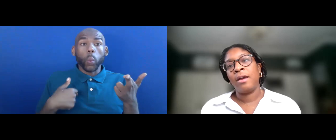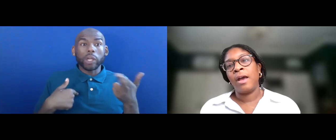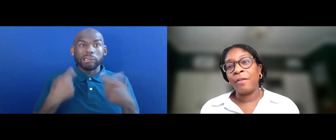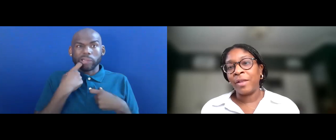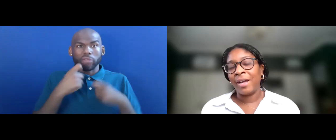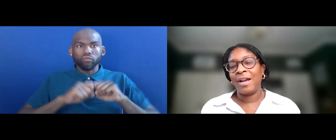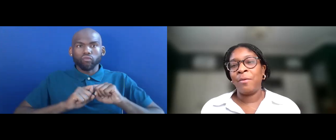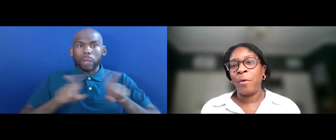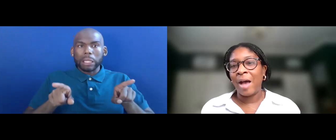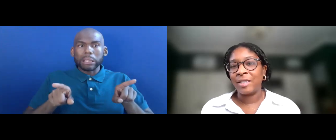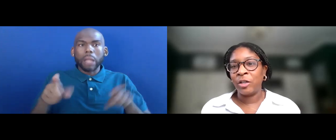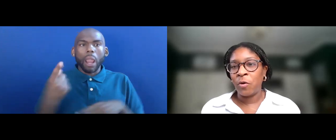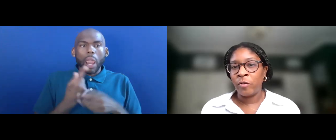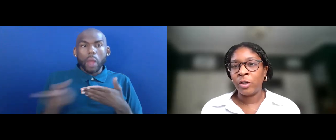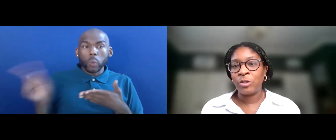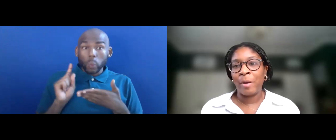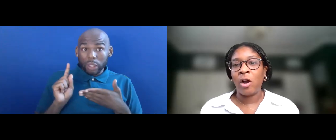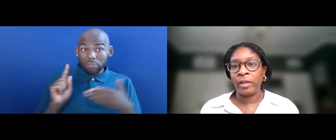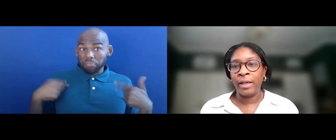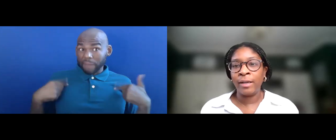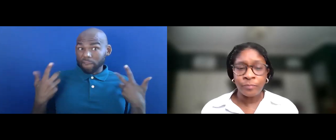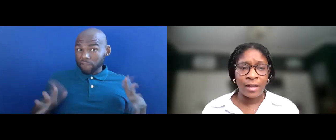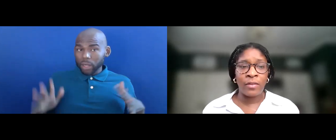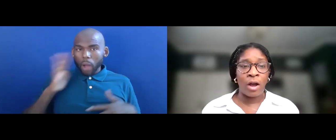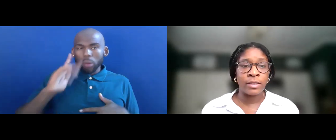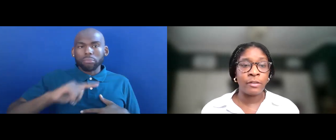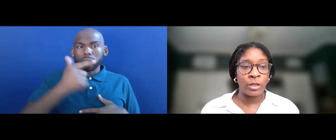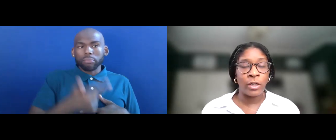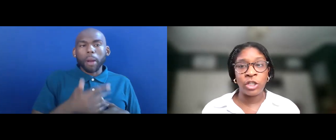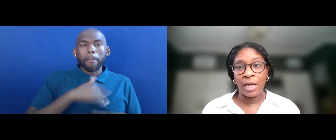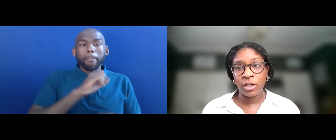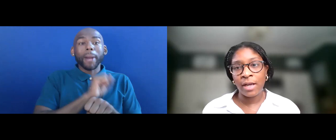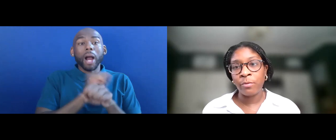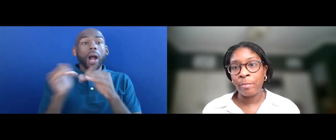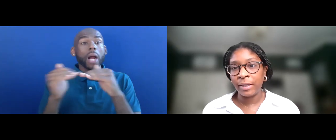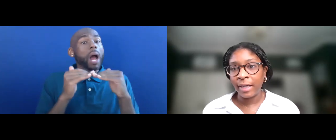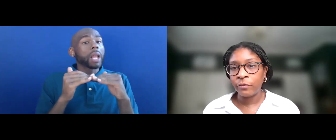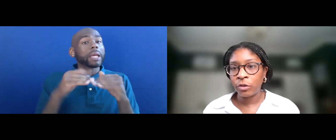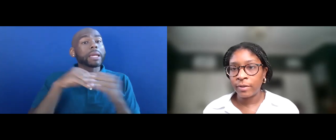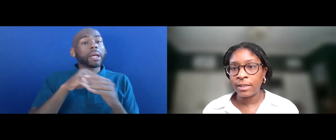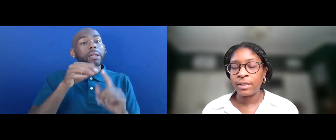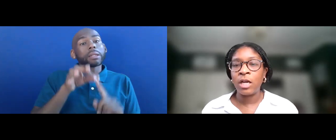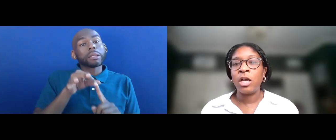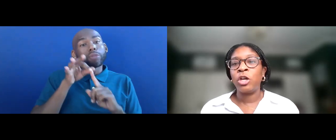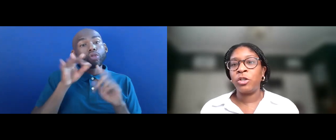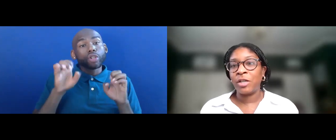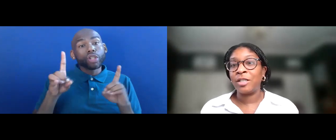AFTER THAT, I WILL PASS THINGS OVER TO MY COLLEAGUE IN THE OFFICE OF SPECIAL EDUCATION AND REHABILITATIVE SERVICES TO